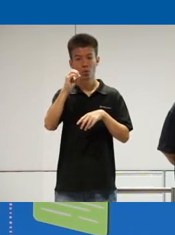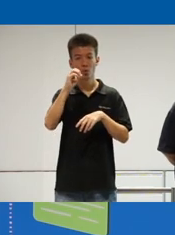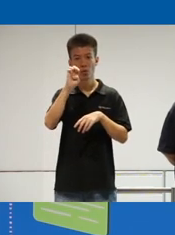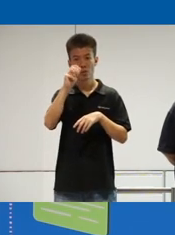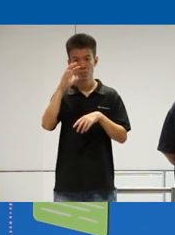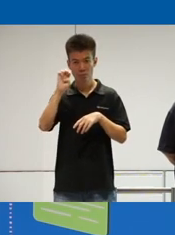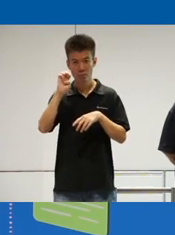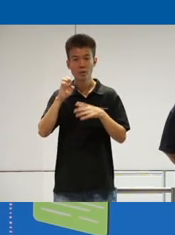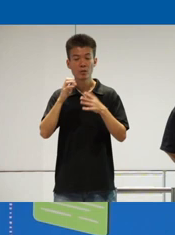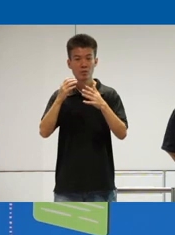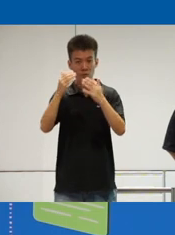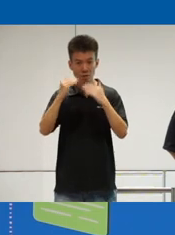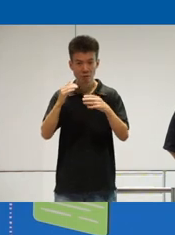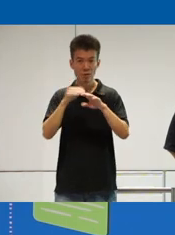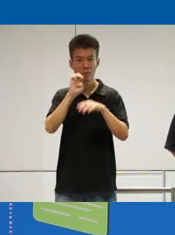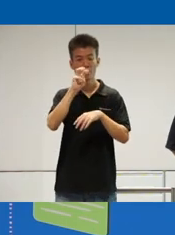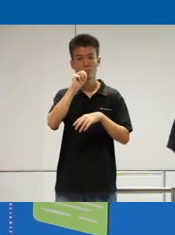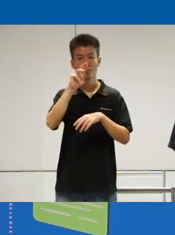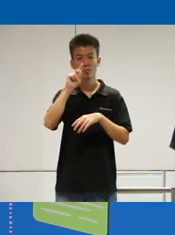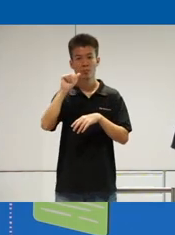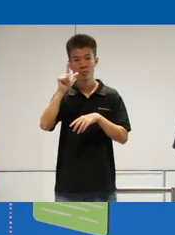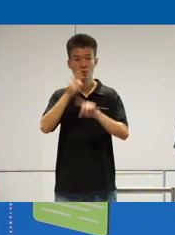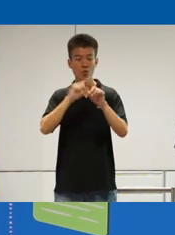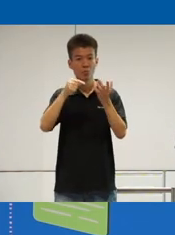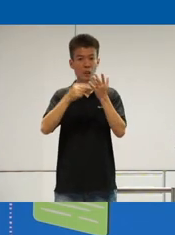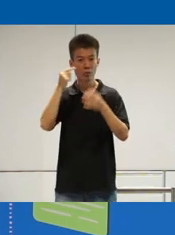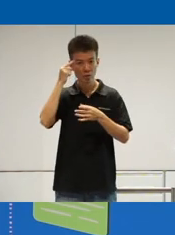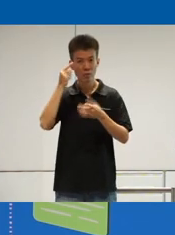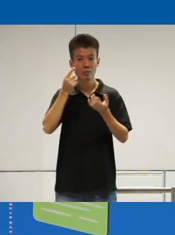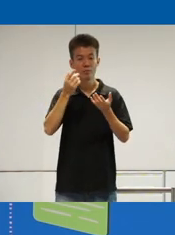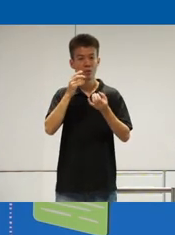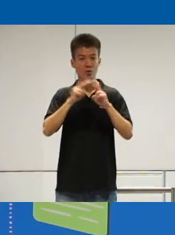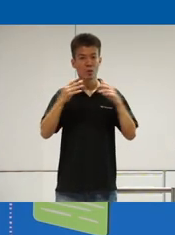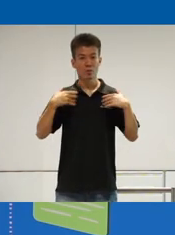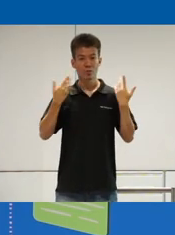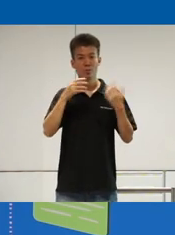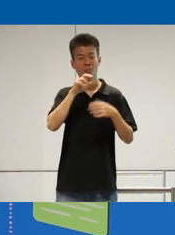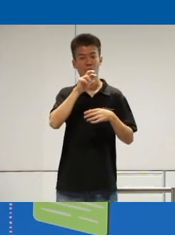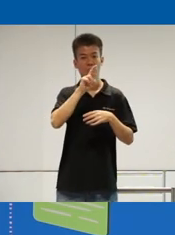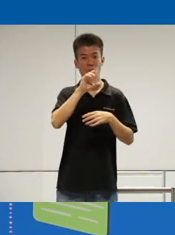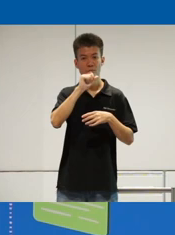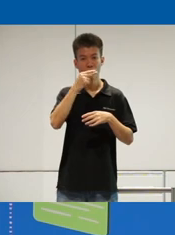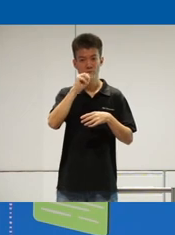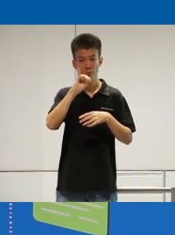and next we have Emanuel from gch and finally we are very happy to have rahma from Indonesia okay